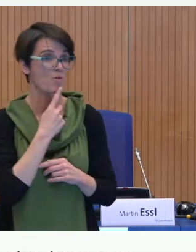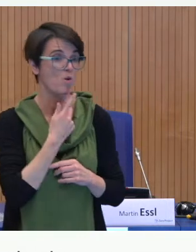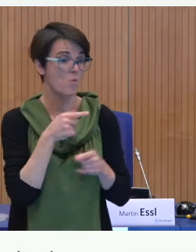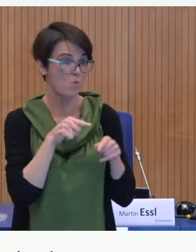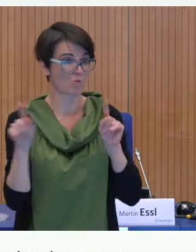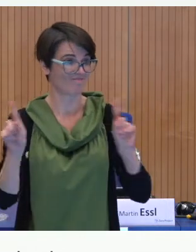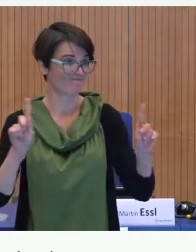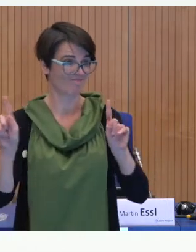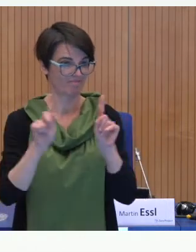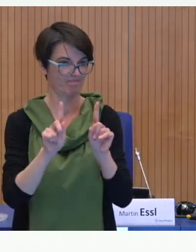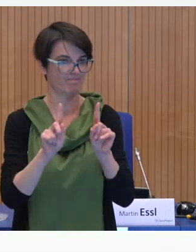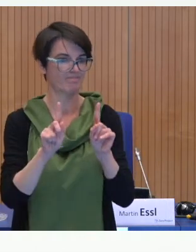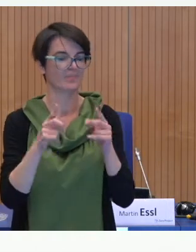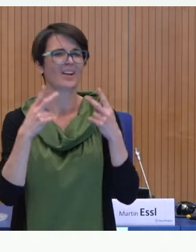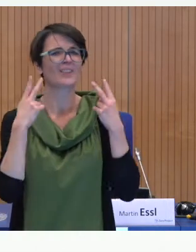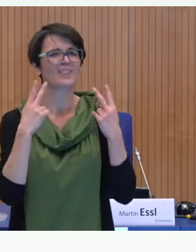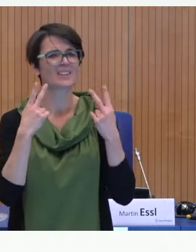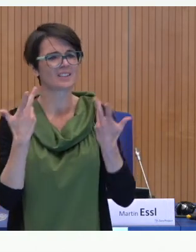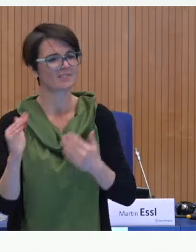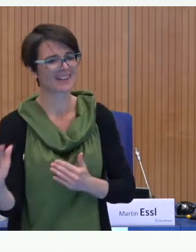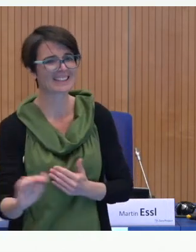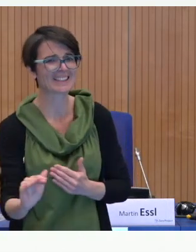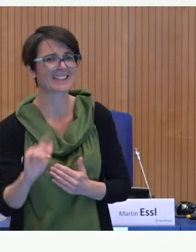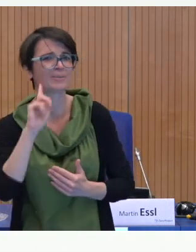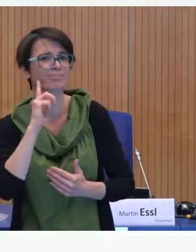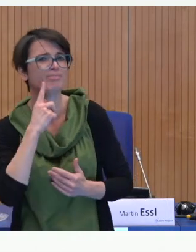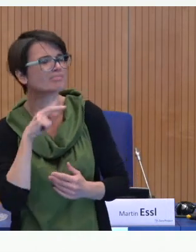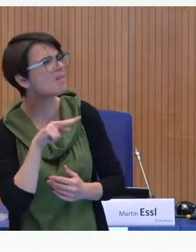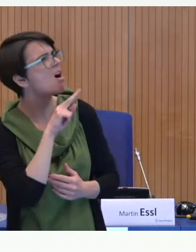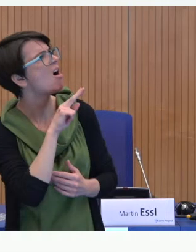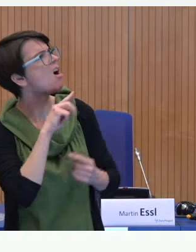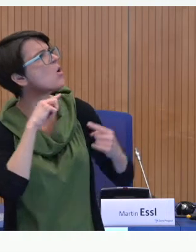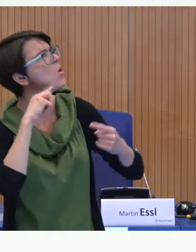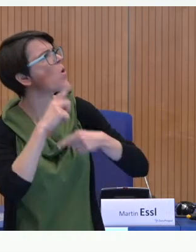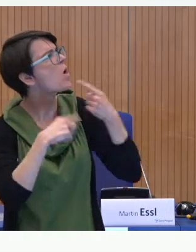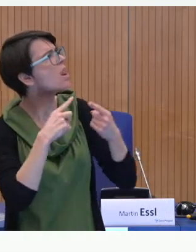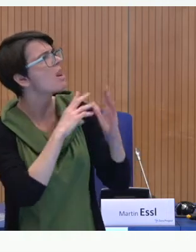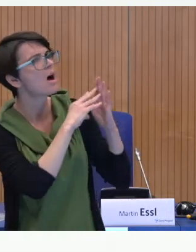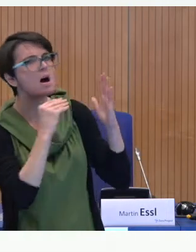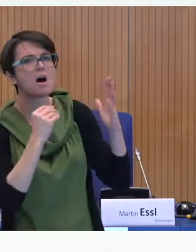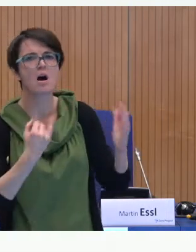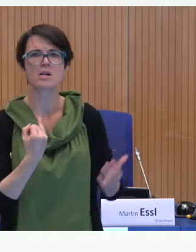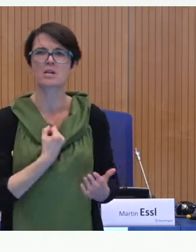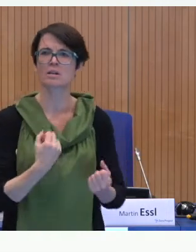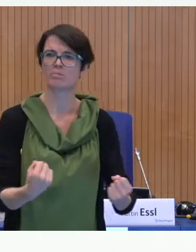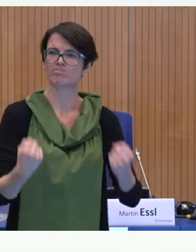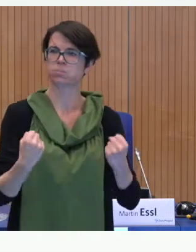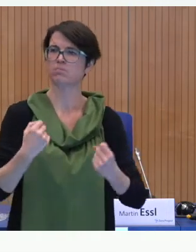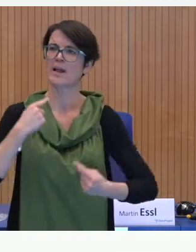At kinderhände we work and learn bilingually. That is, children benefit from deaf adults as role models.